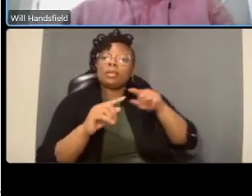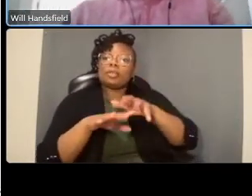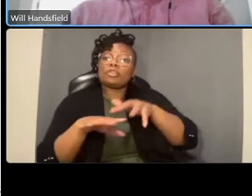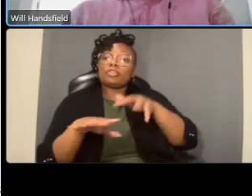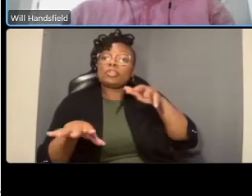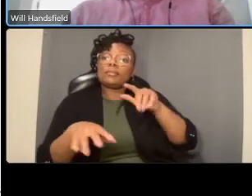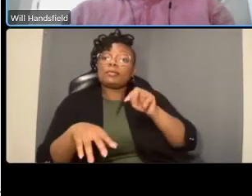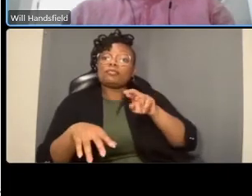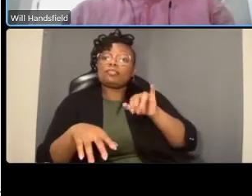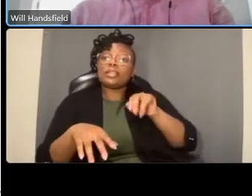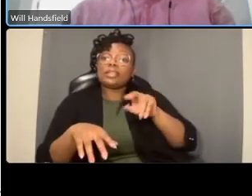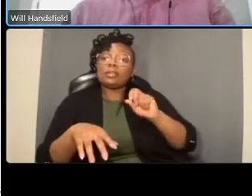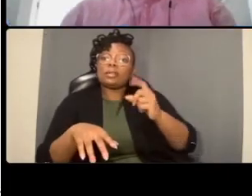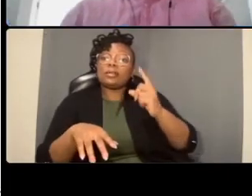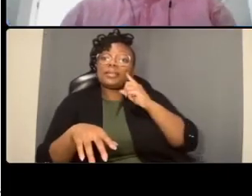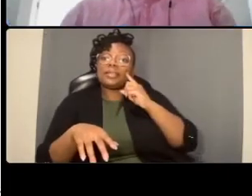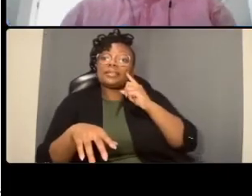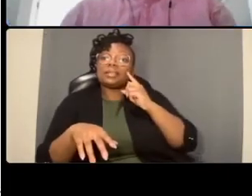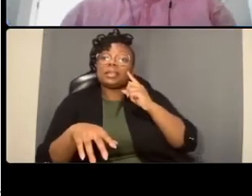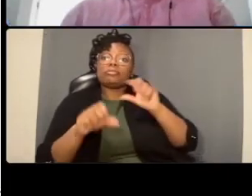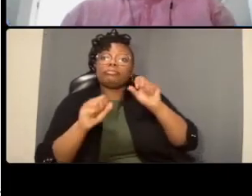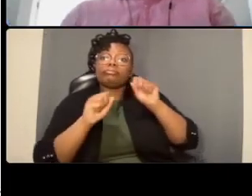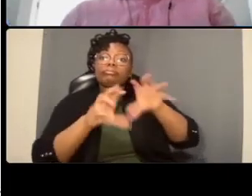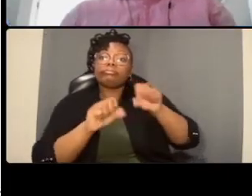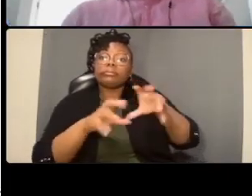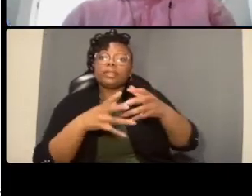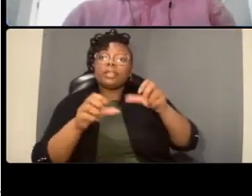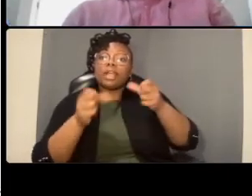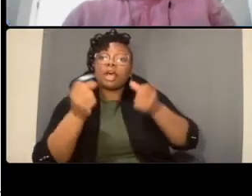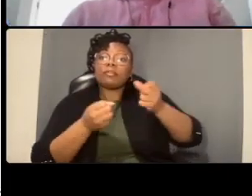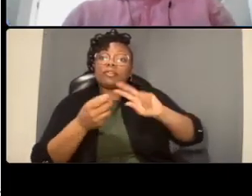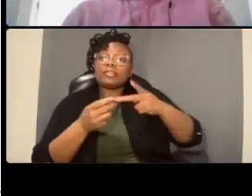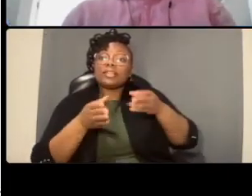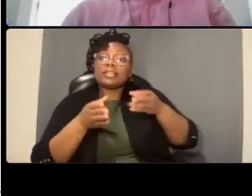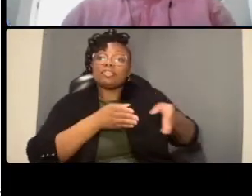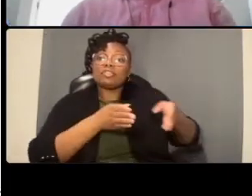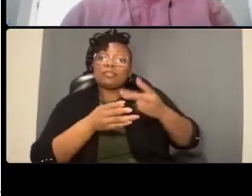to understand is what's the wind that we're gonna i'm gonna end up with my kids sitting in traffic